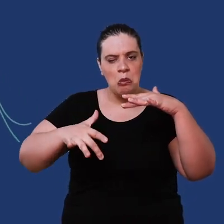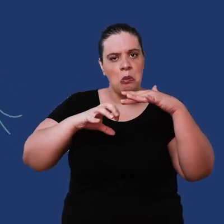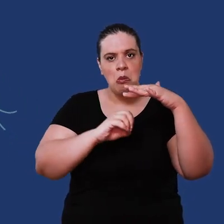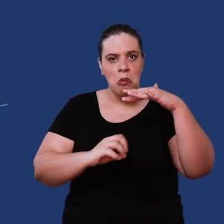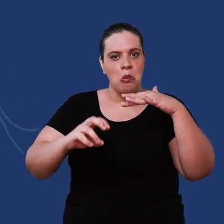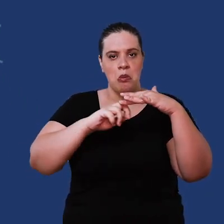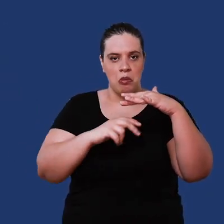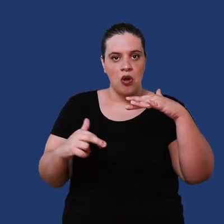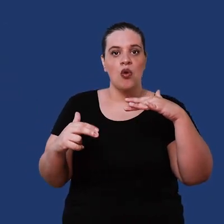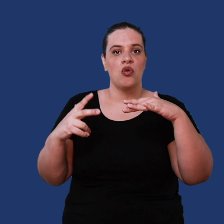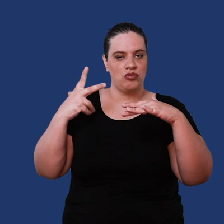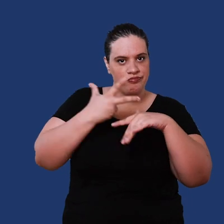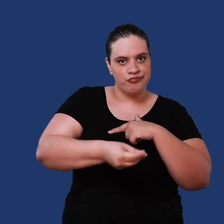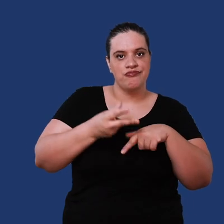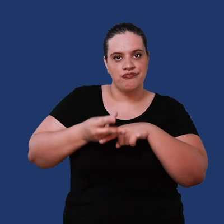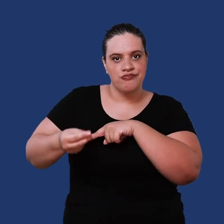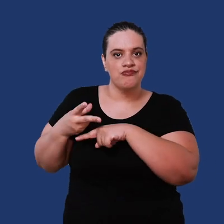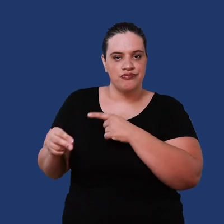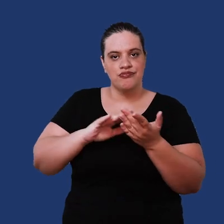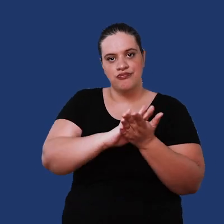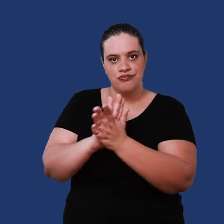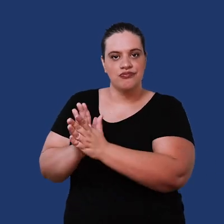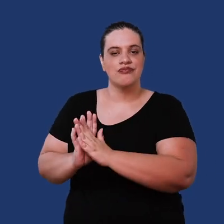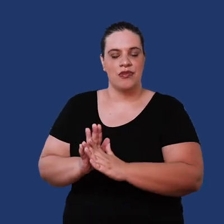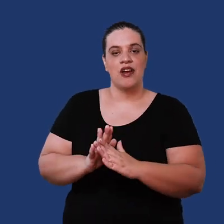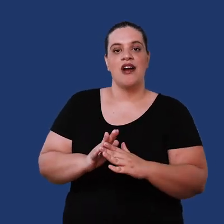microorganism also buy its cellular structure causing it to